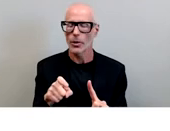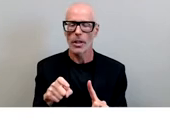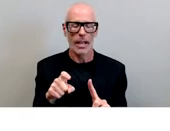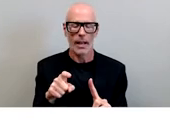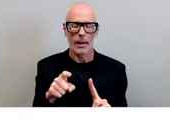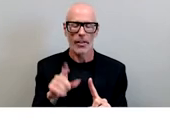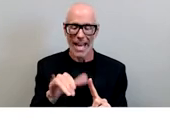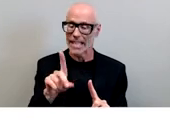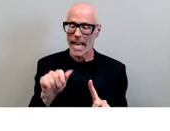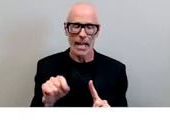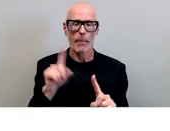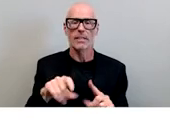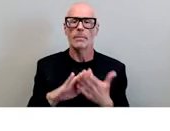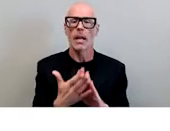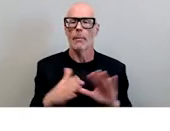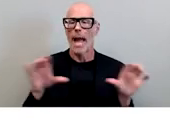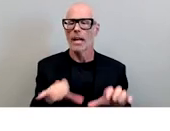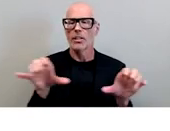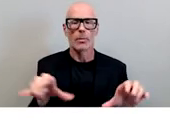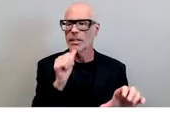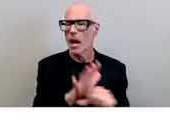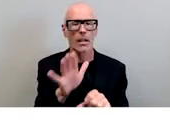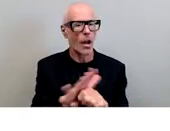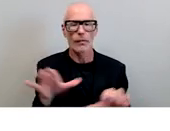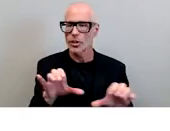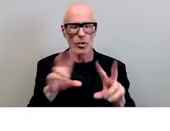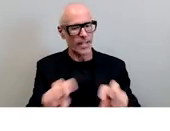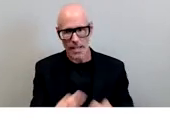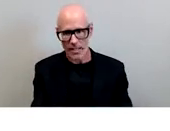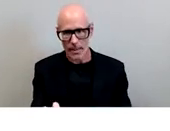it's not enough to just do the campus climate assessment you also have to share the findings